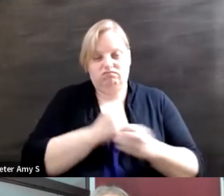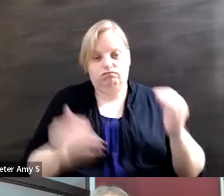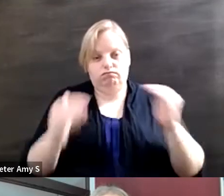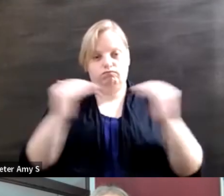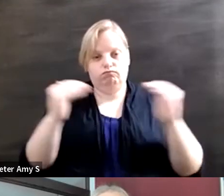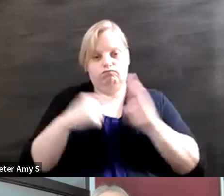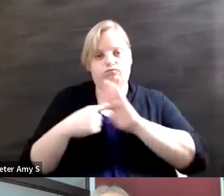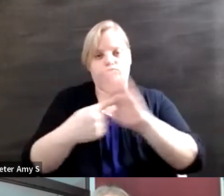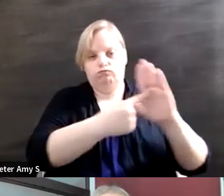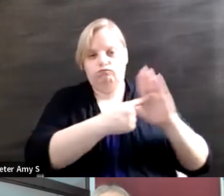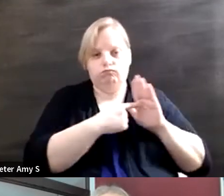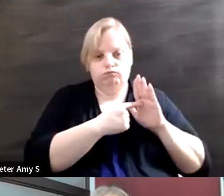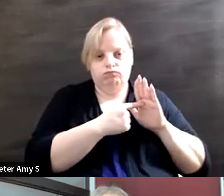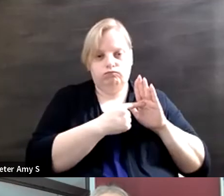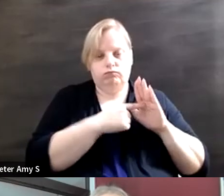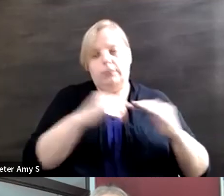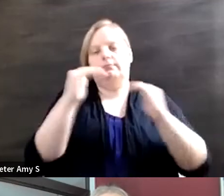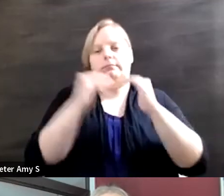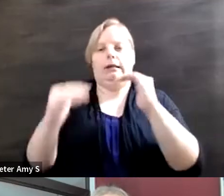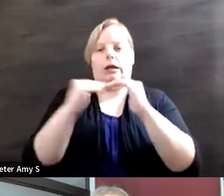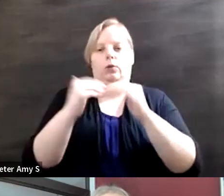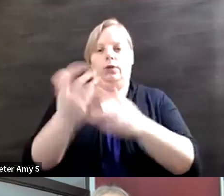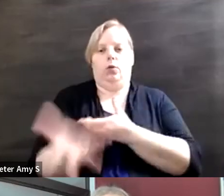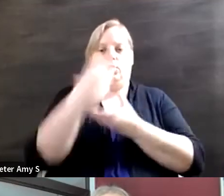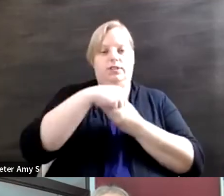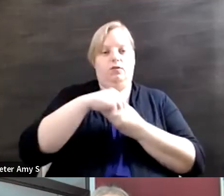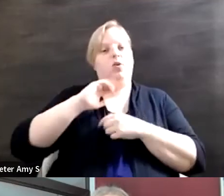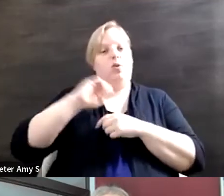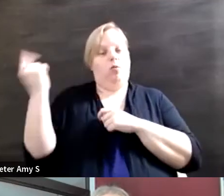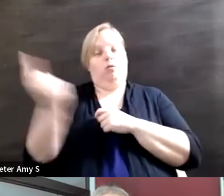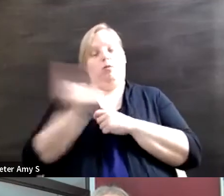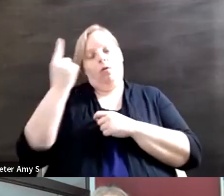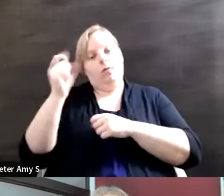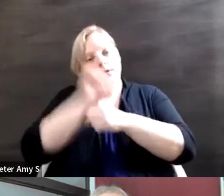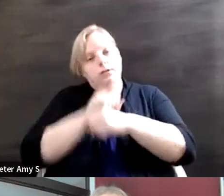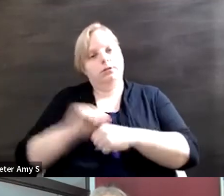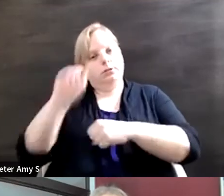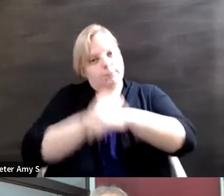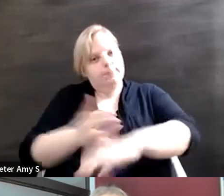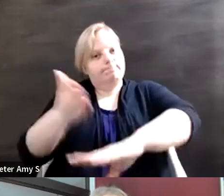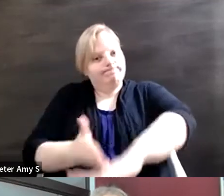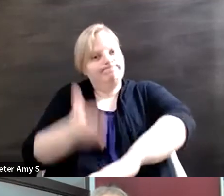and adequately inclusive. We all work on it. It's a holy grail we all seek it and pursue it but we